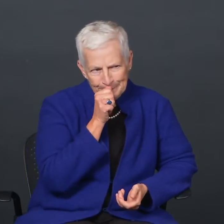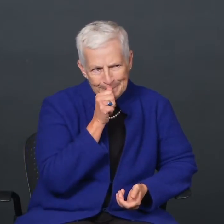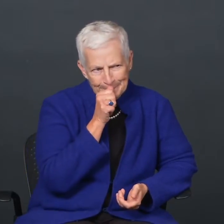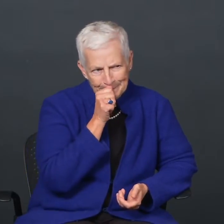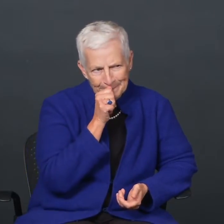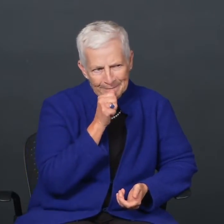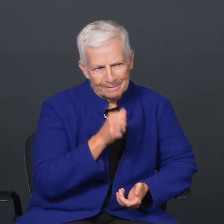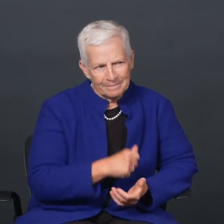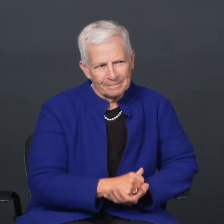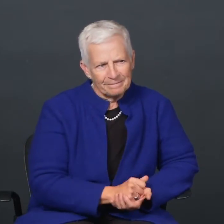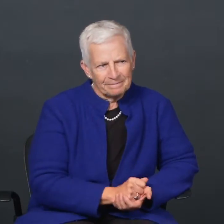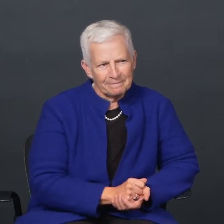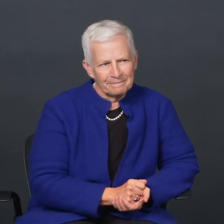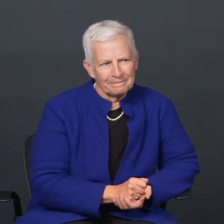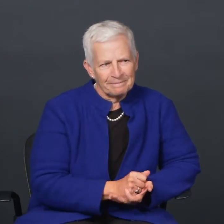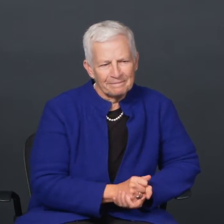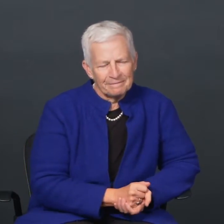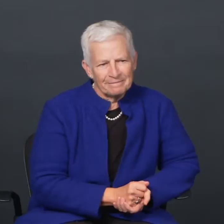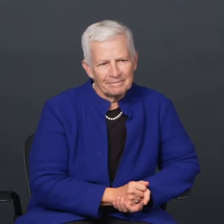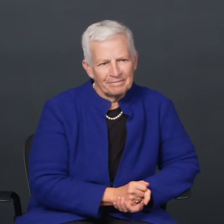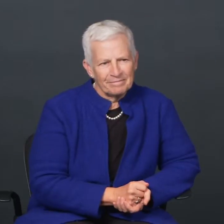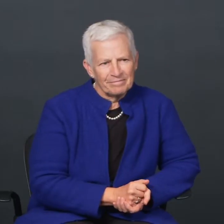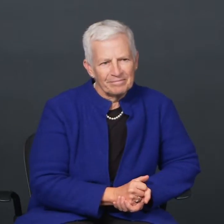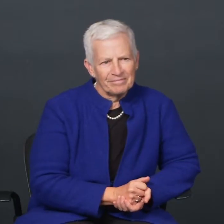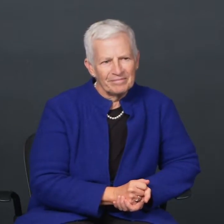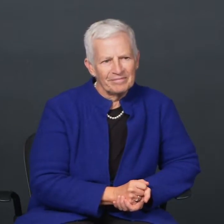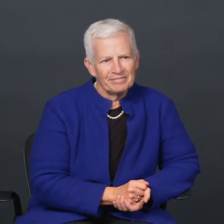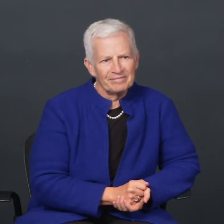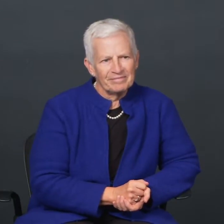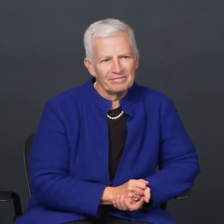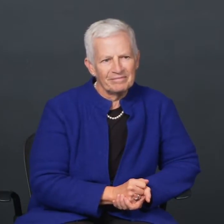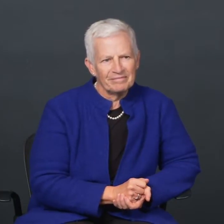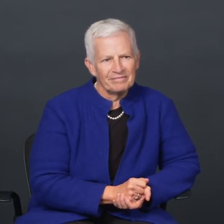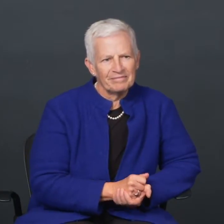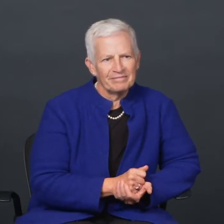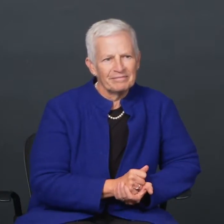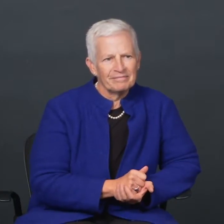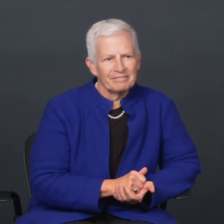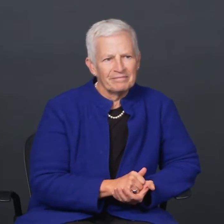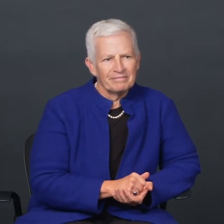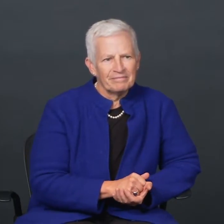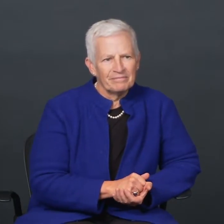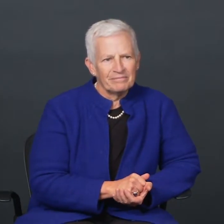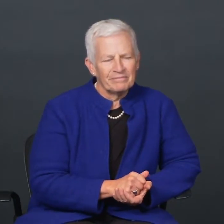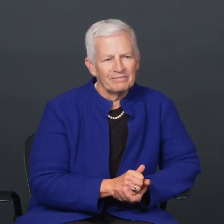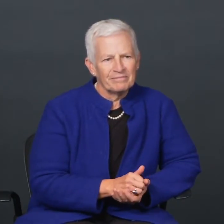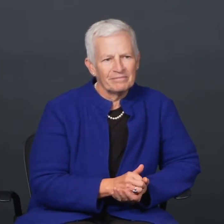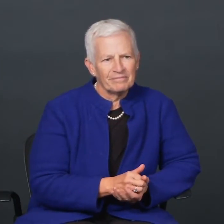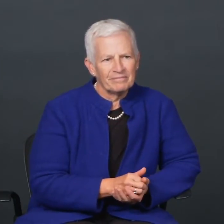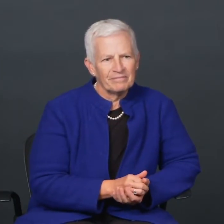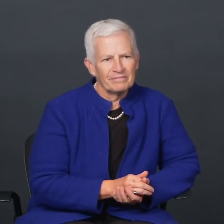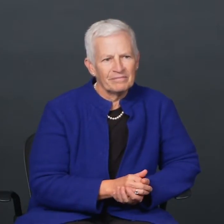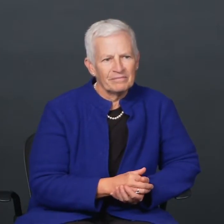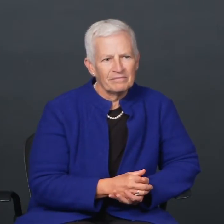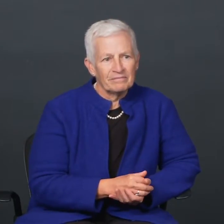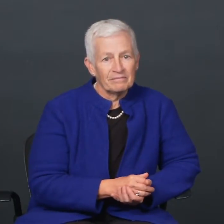a story about an experience where you've learned something about literacy from creating this archive.